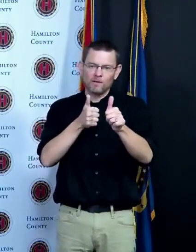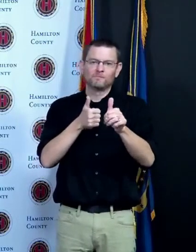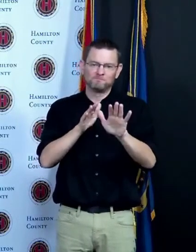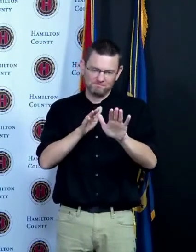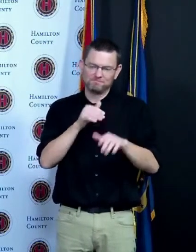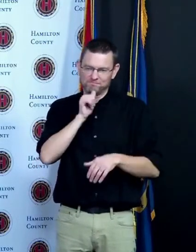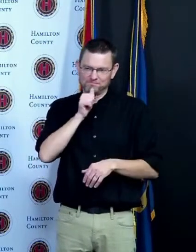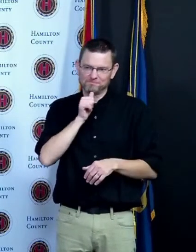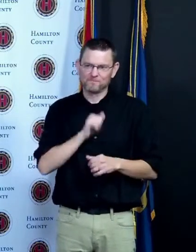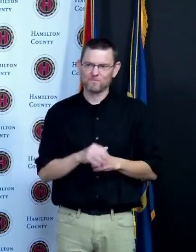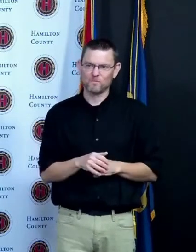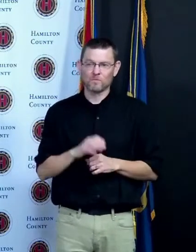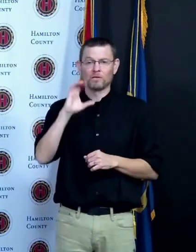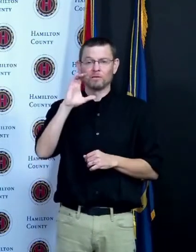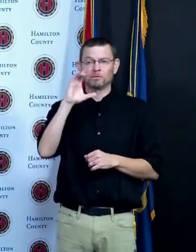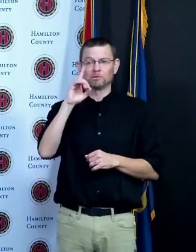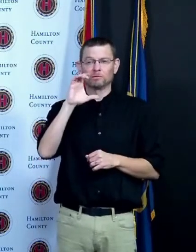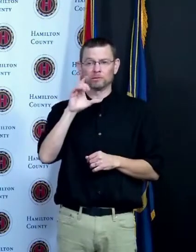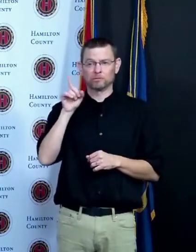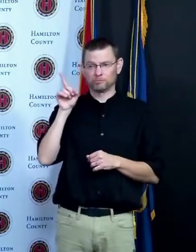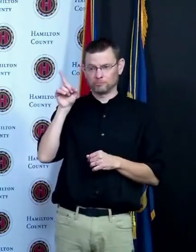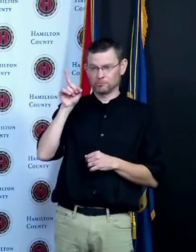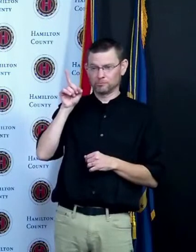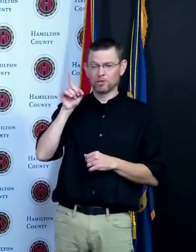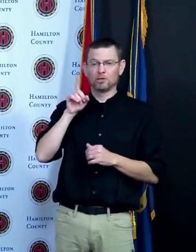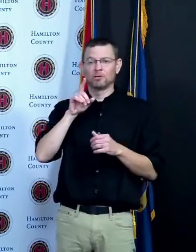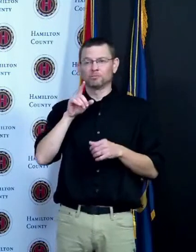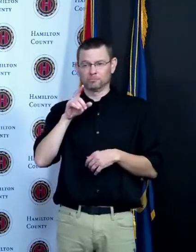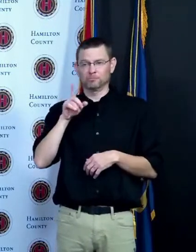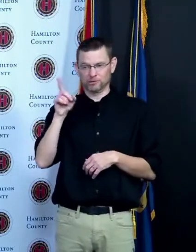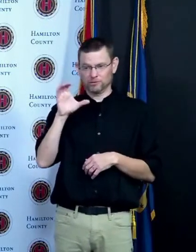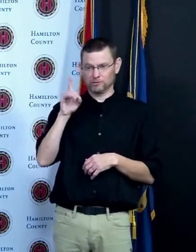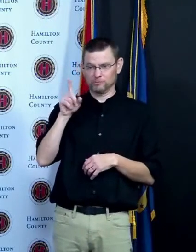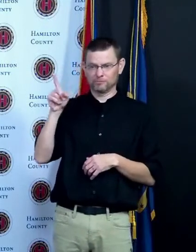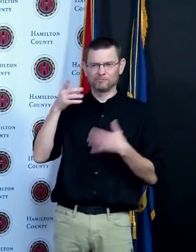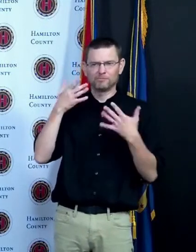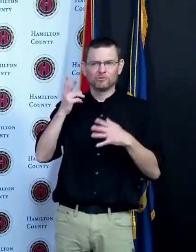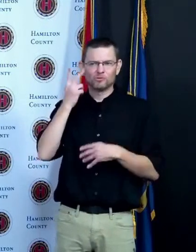hospitalization rate so they're being cautious and they're doing so with protection in mind